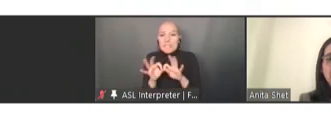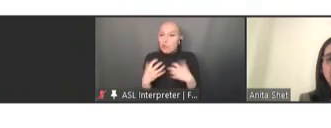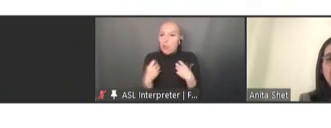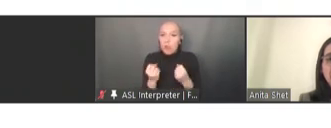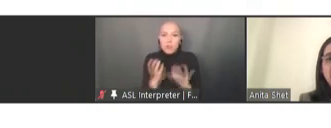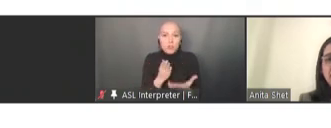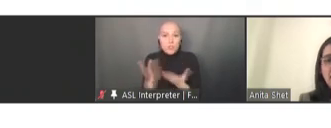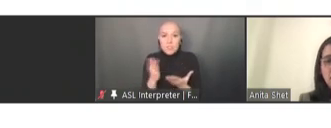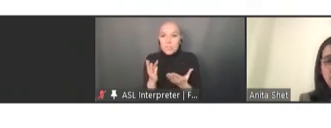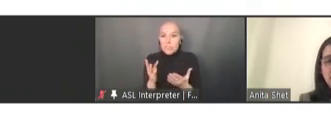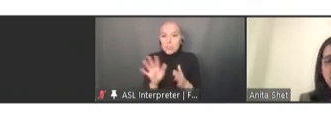Next slide please.